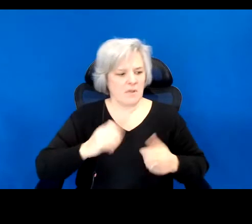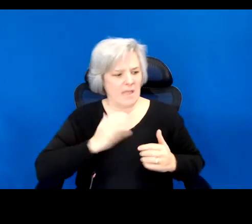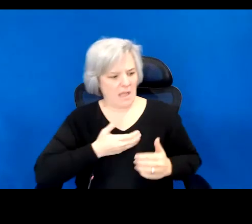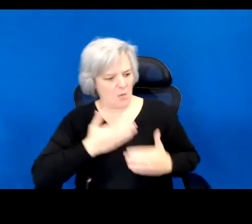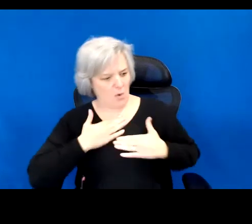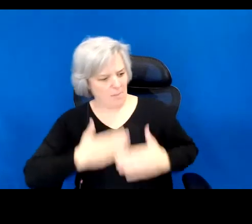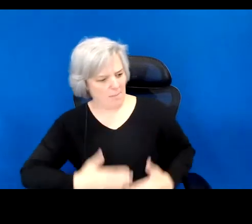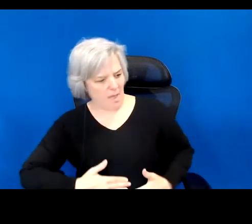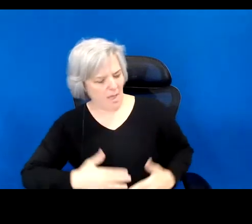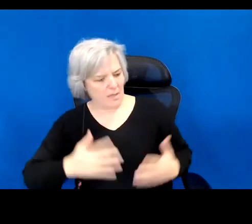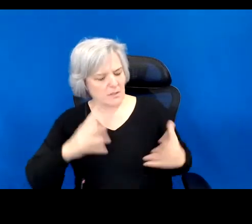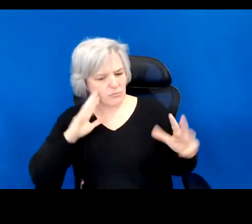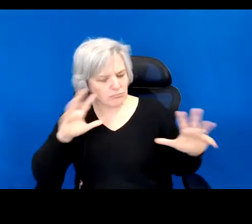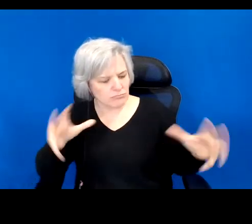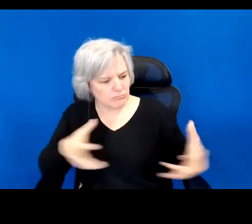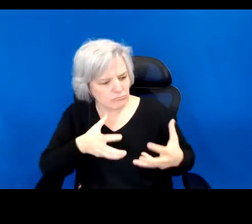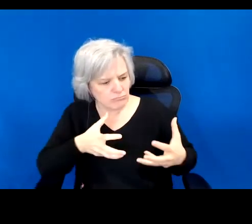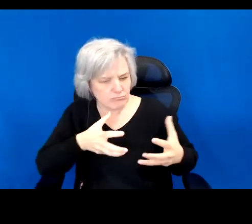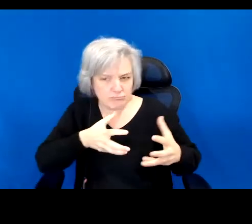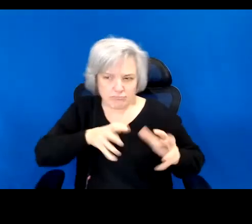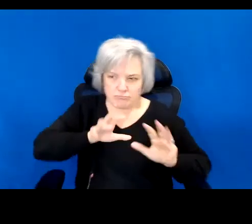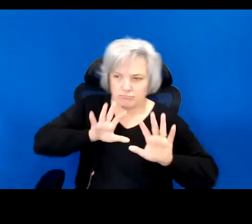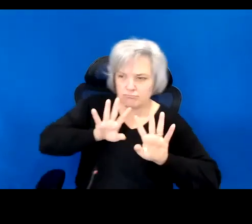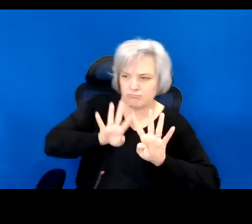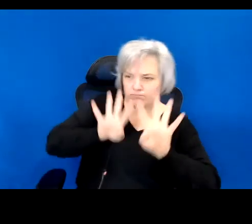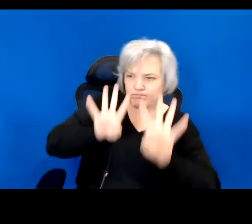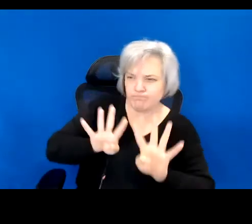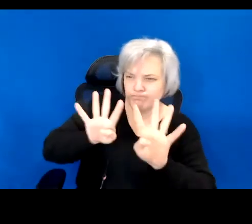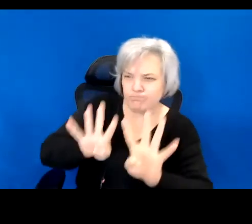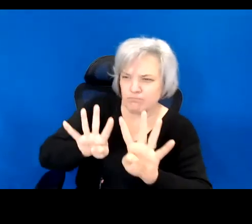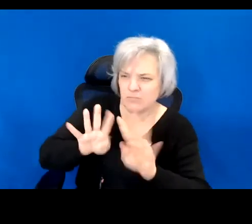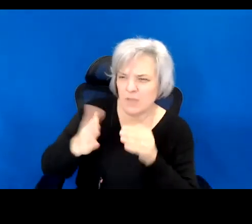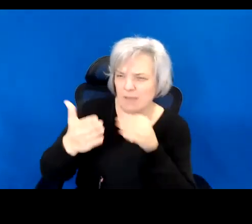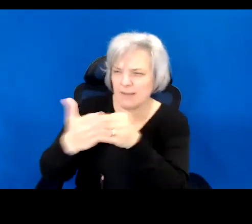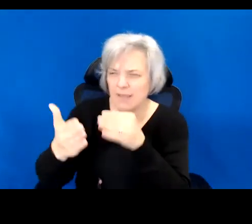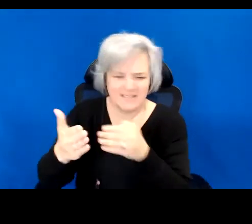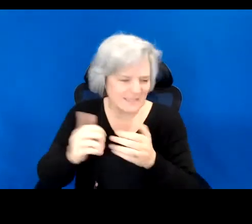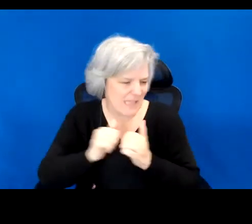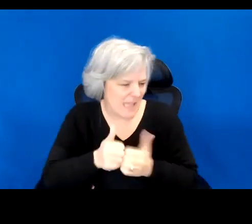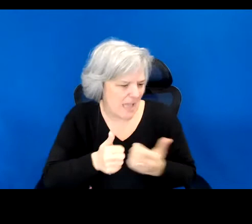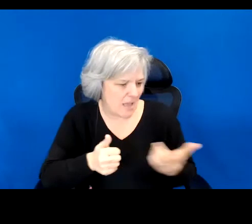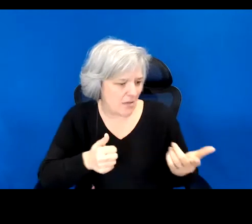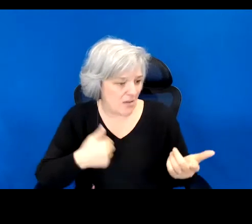and surge against them. Will we physically revolt against the systems